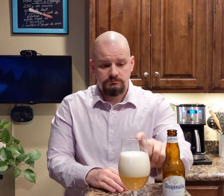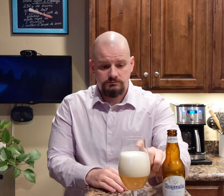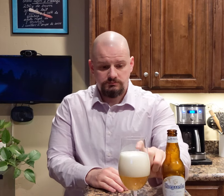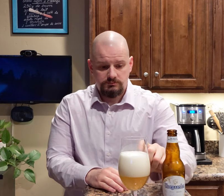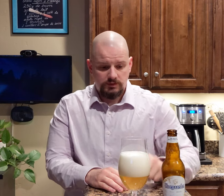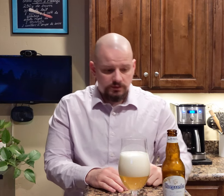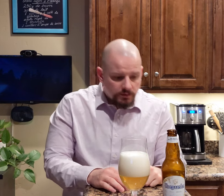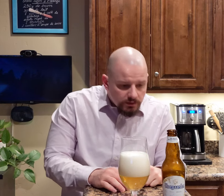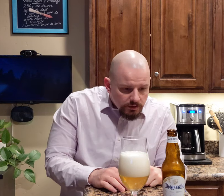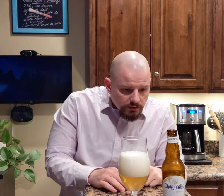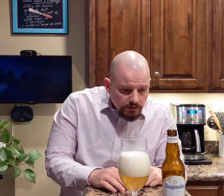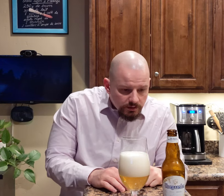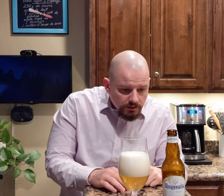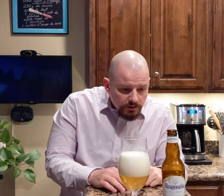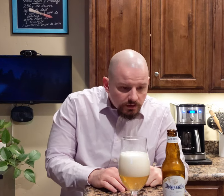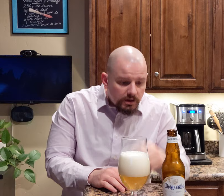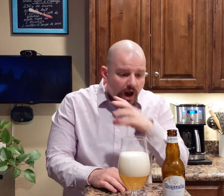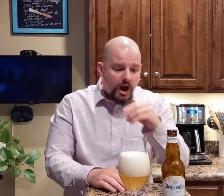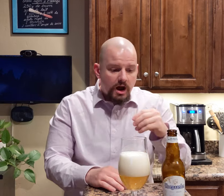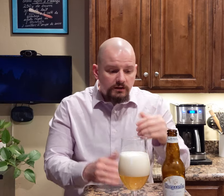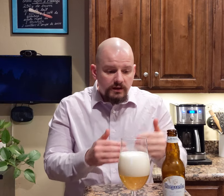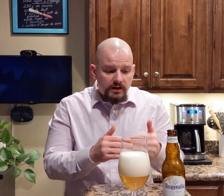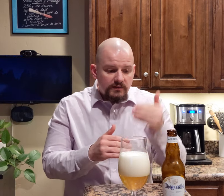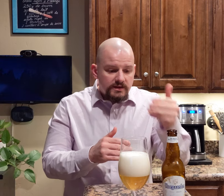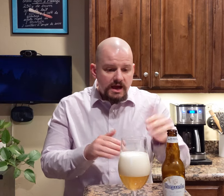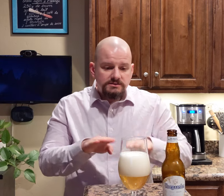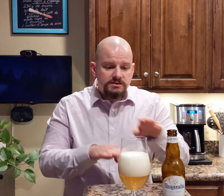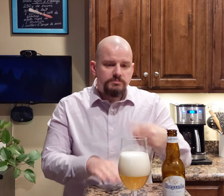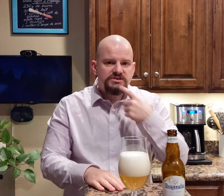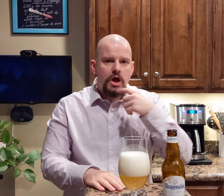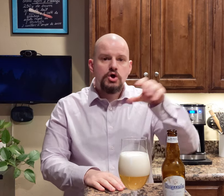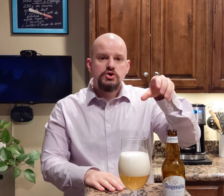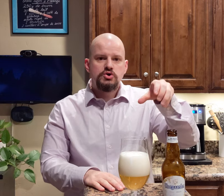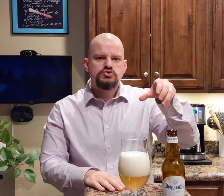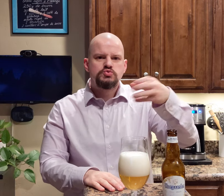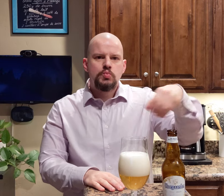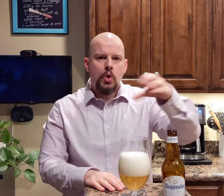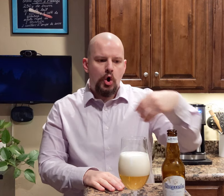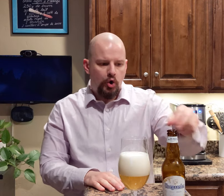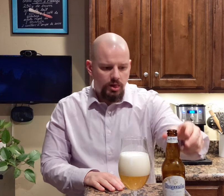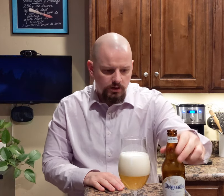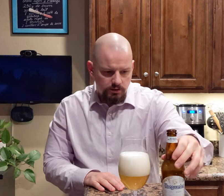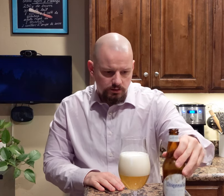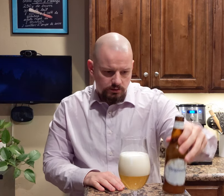The next step is "Swirl the bottle".